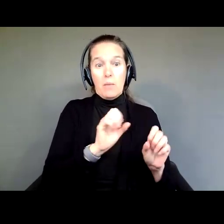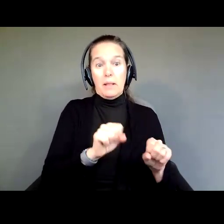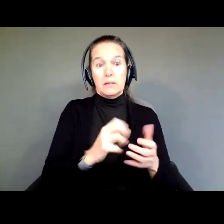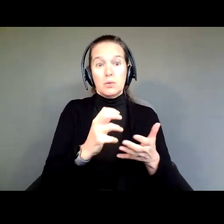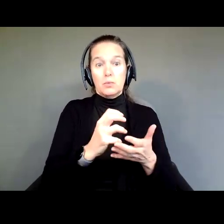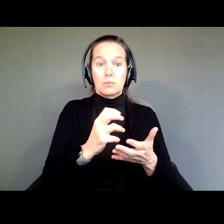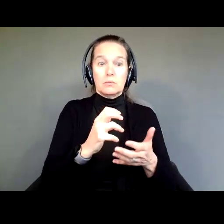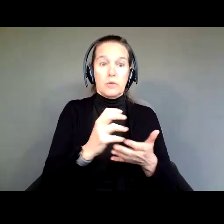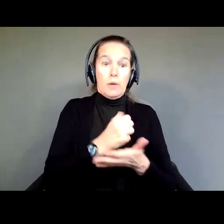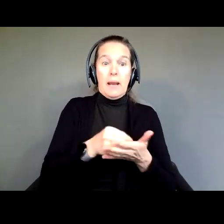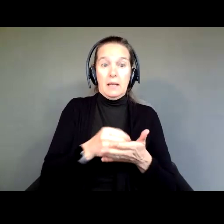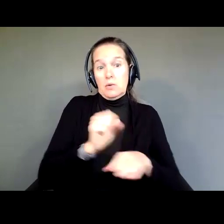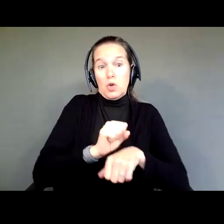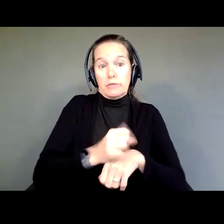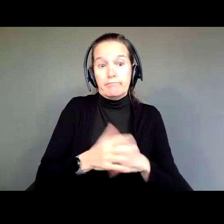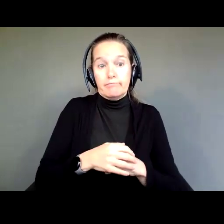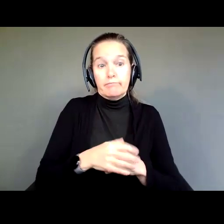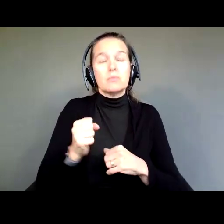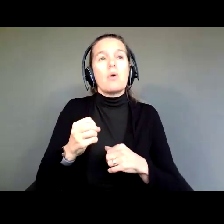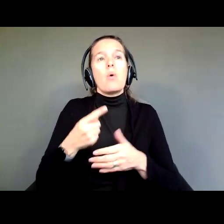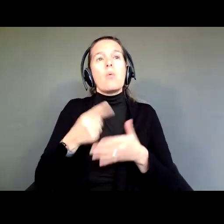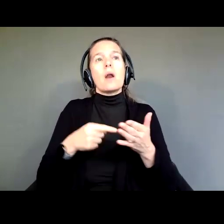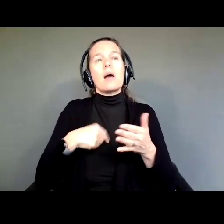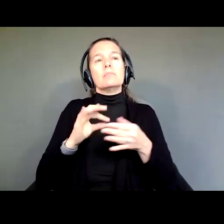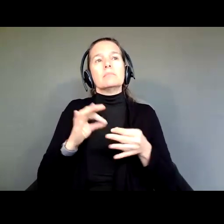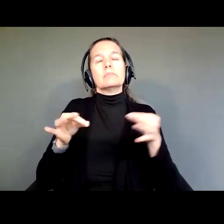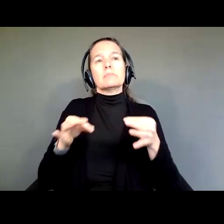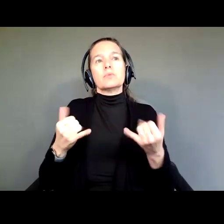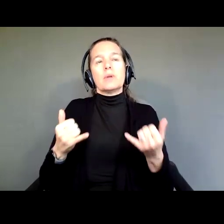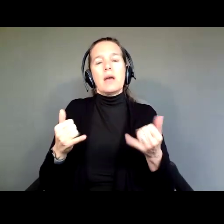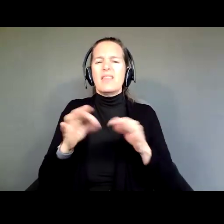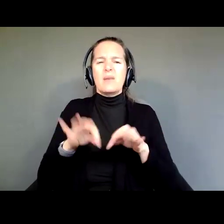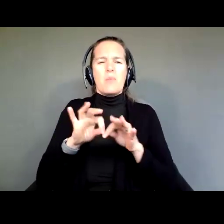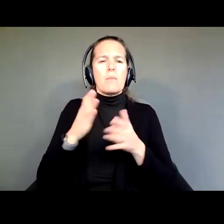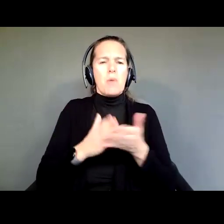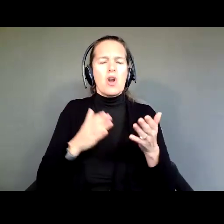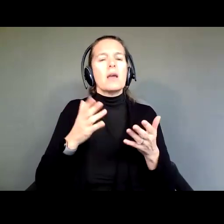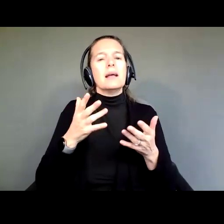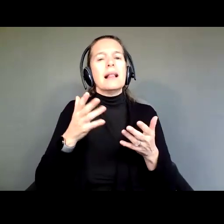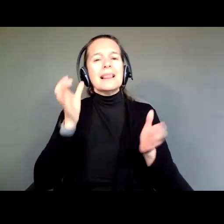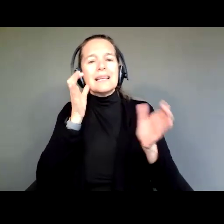So, what I'm saying today, and the important part of today is going to be listening to people who have actually made this a part of their lives.